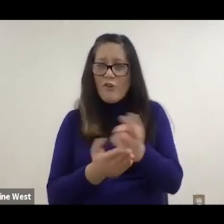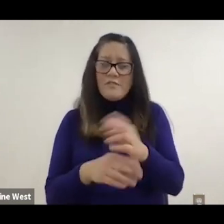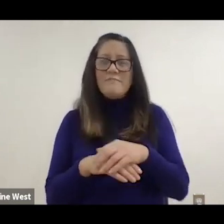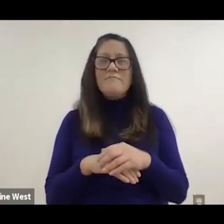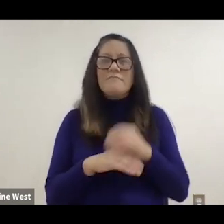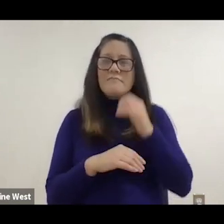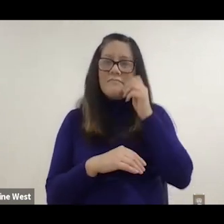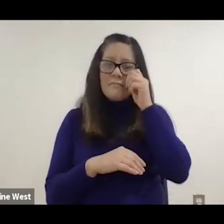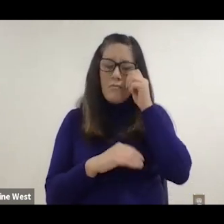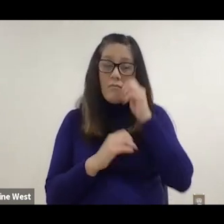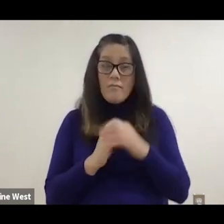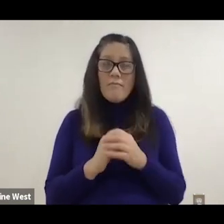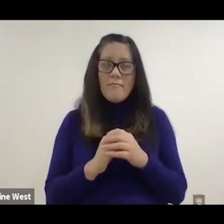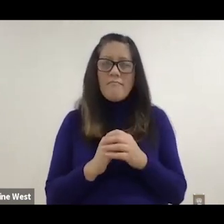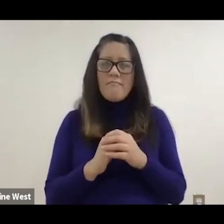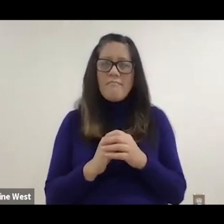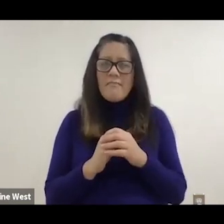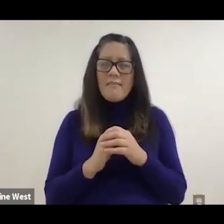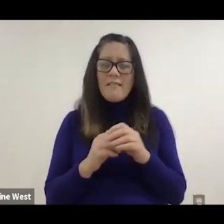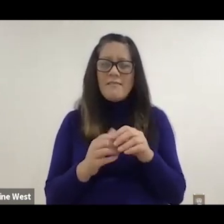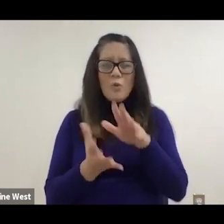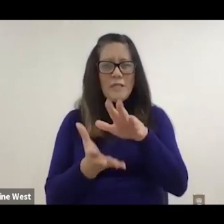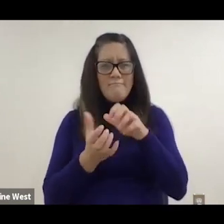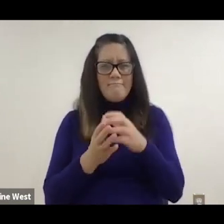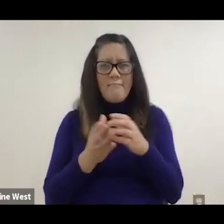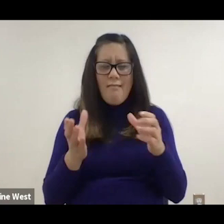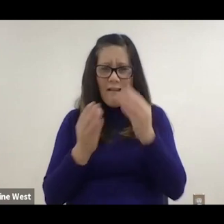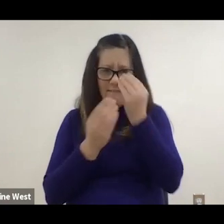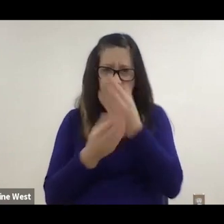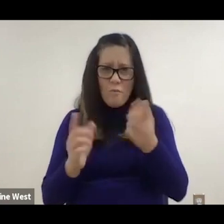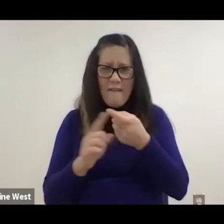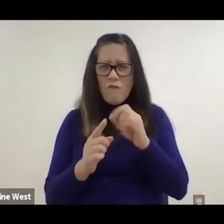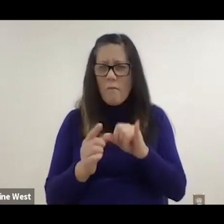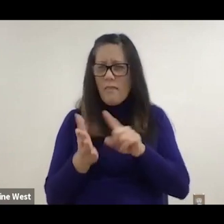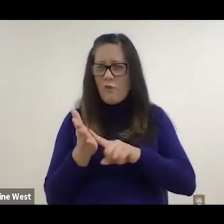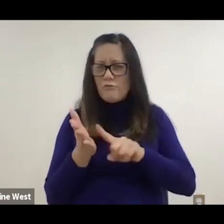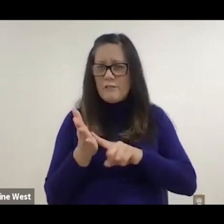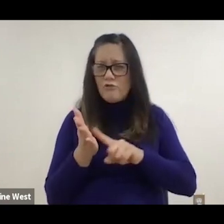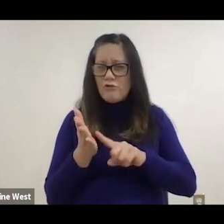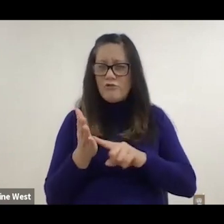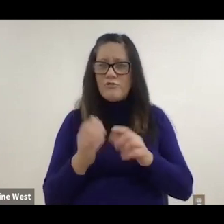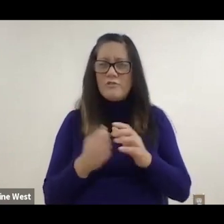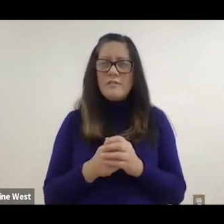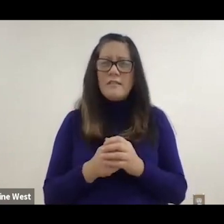so you can actually get a fair amount of information about it, we hope that that will change